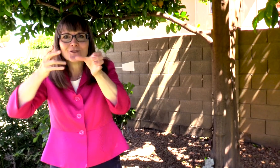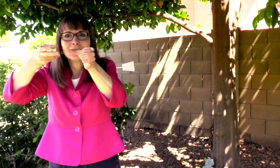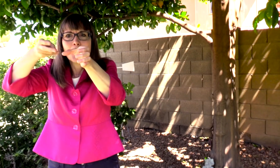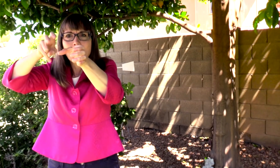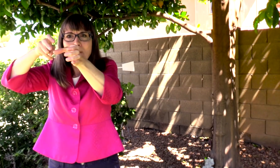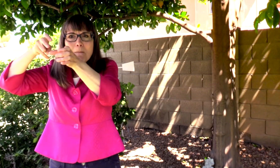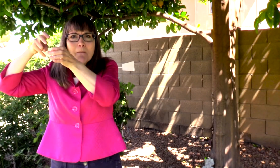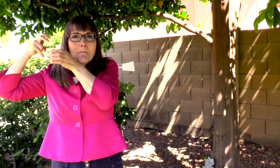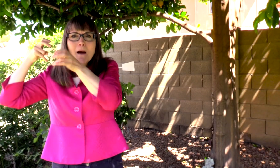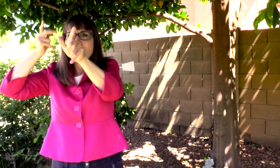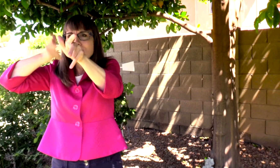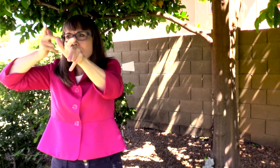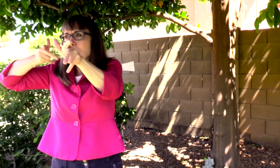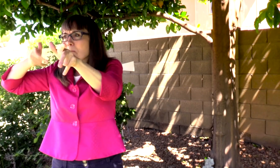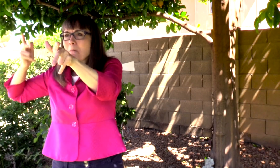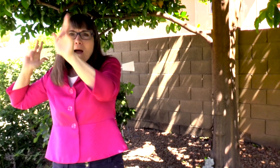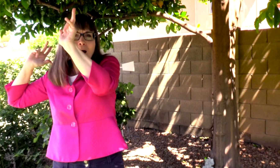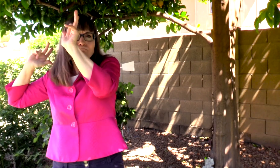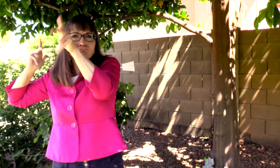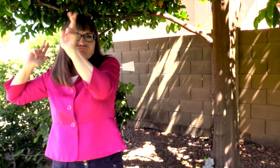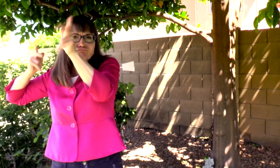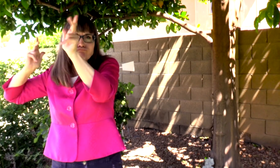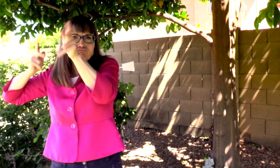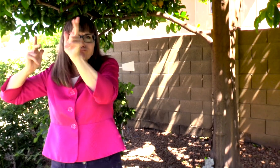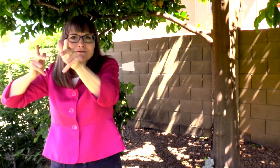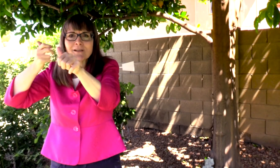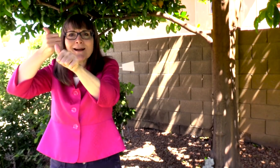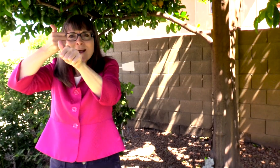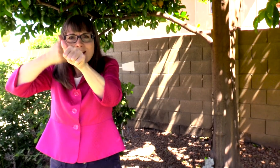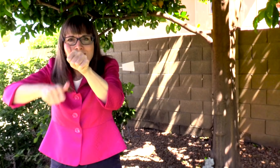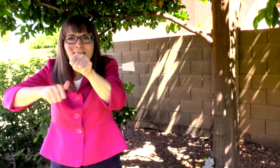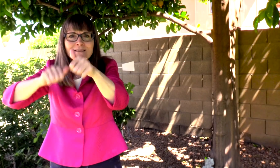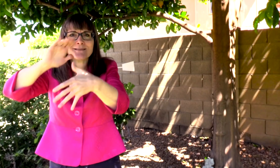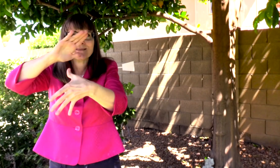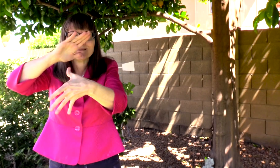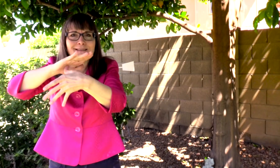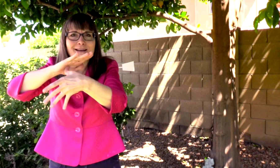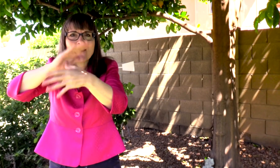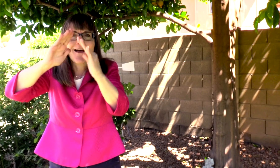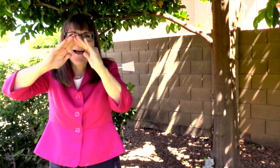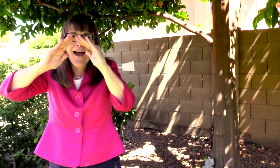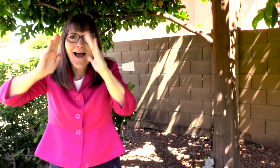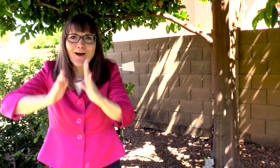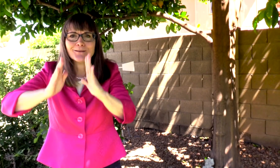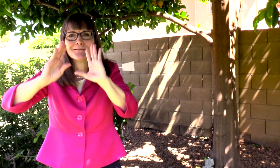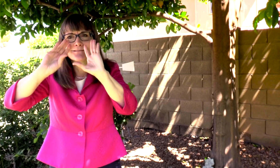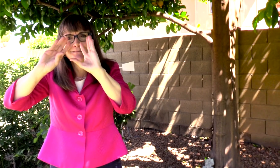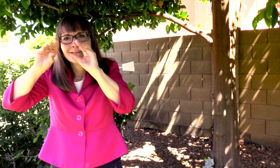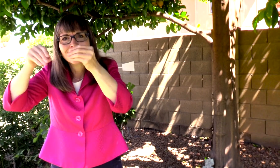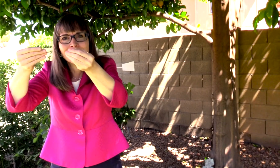LOADED UP IN THEIR CARS AND DROVE IN A CARAVAN TO EACH SENIOR’S HOUSE TO PRESENT THEM WITH